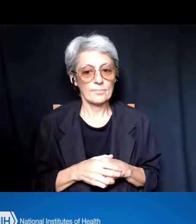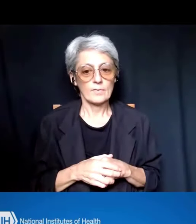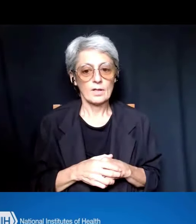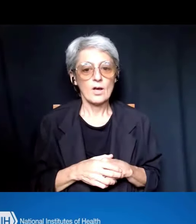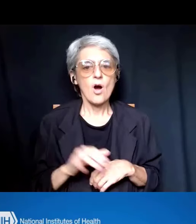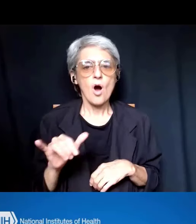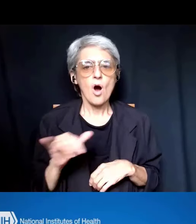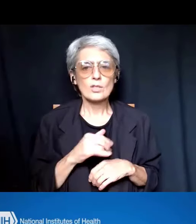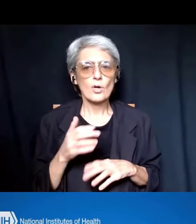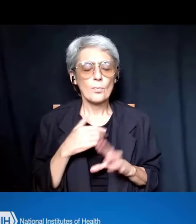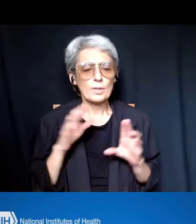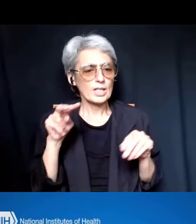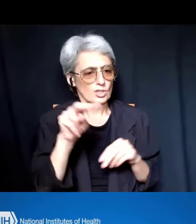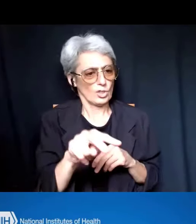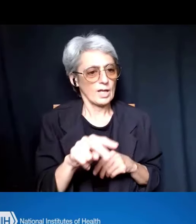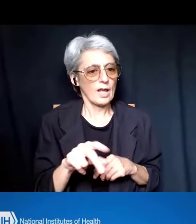to the published Guide Notice;